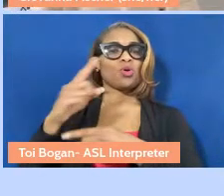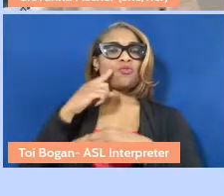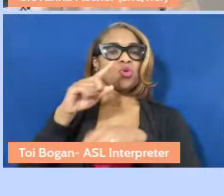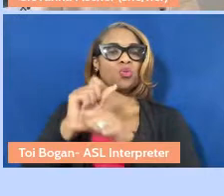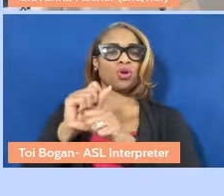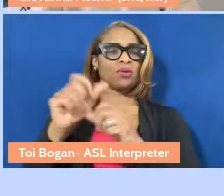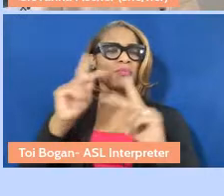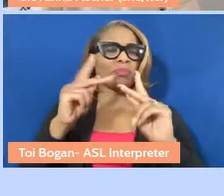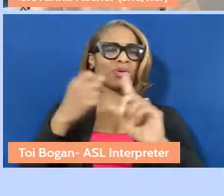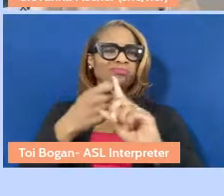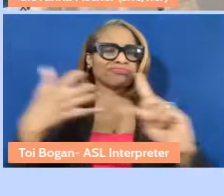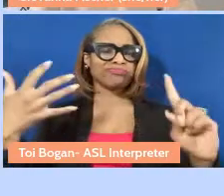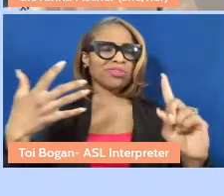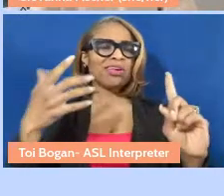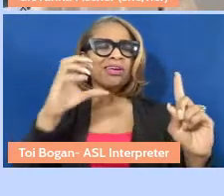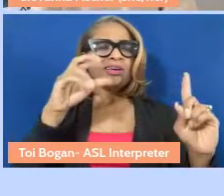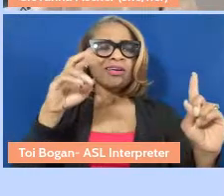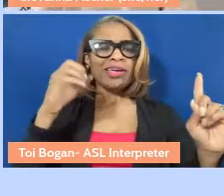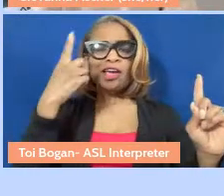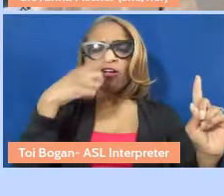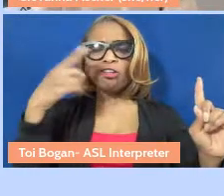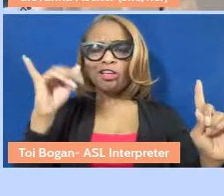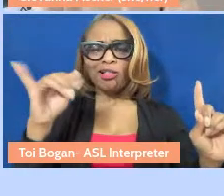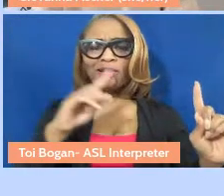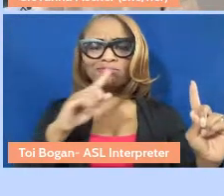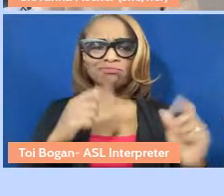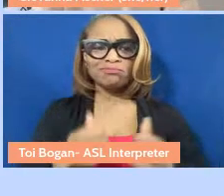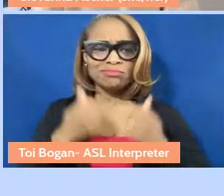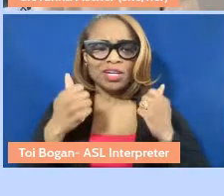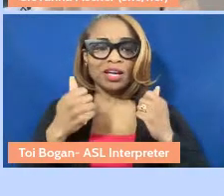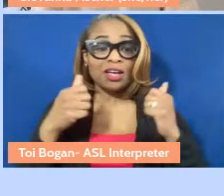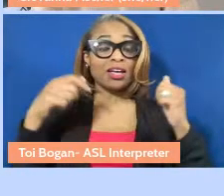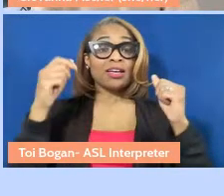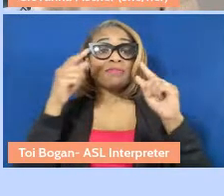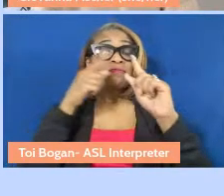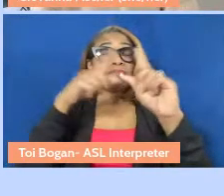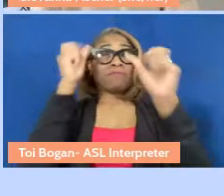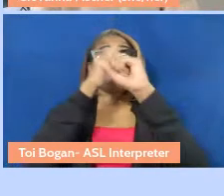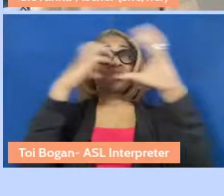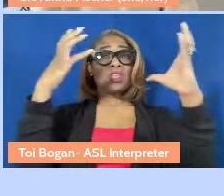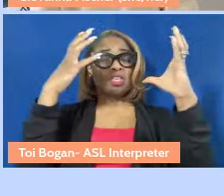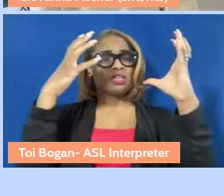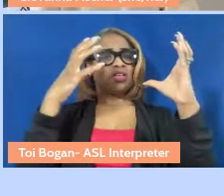what care looks like in practice, and our dream is that it amplifies the innovative work that